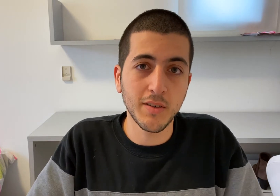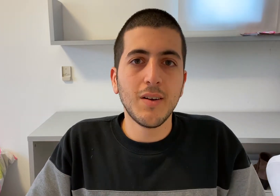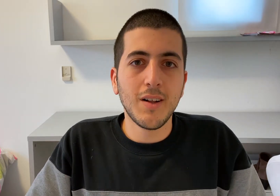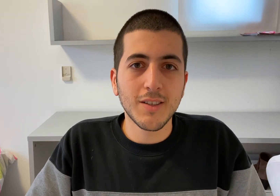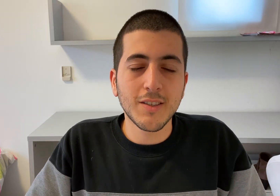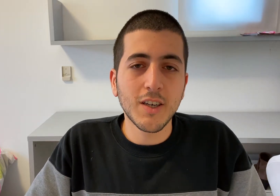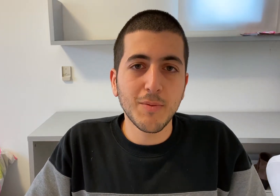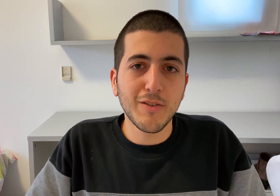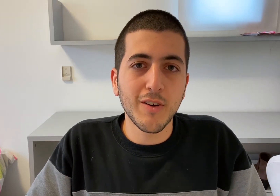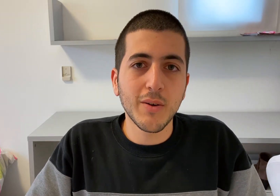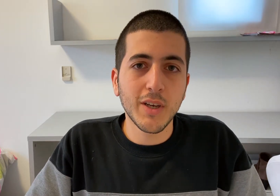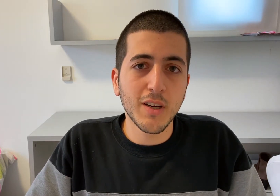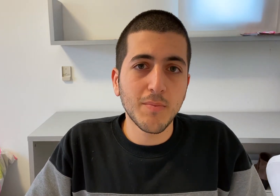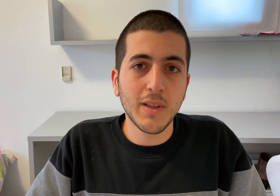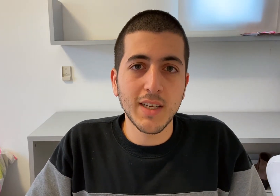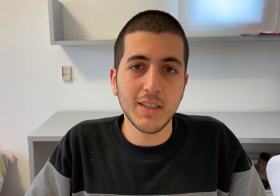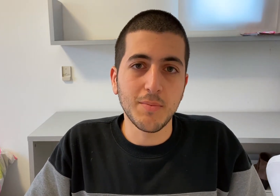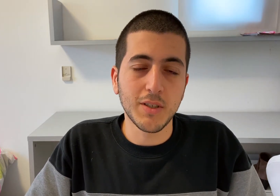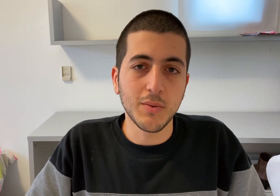I'll start by following up on the last episode.